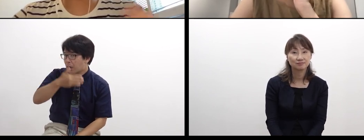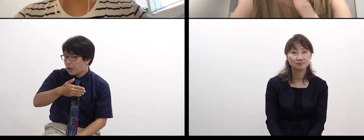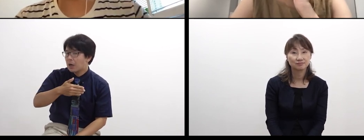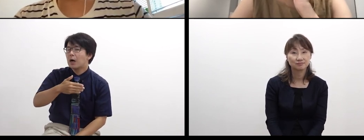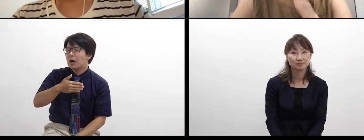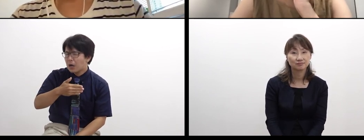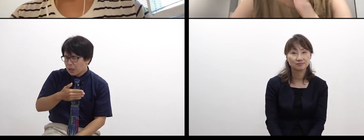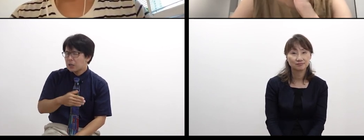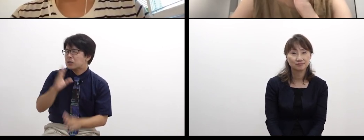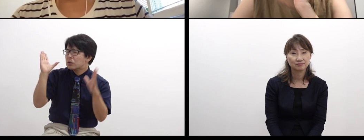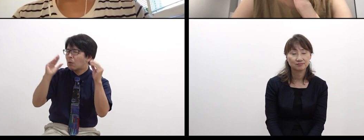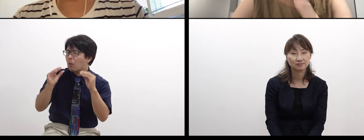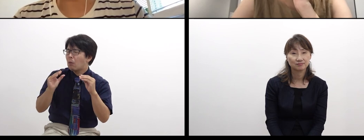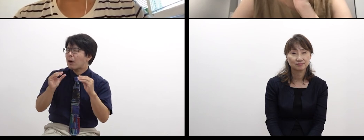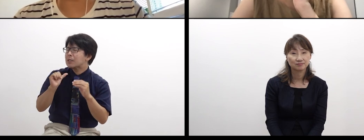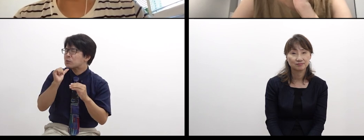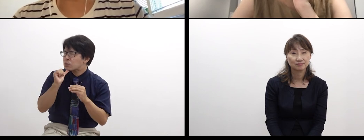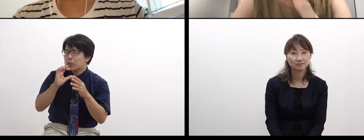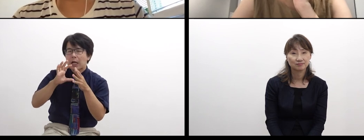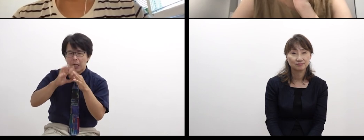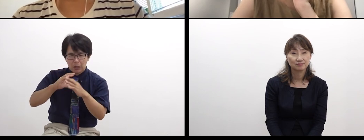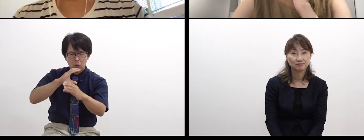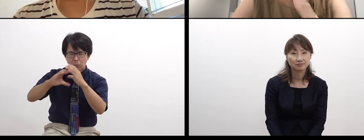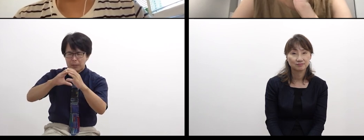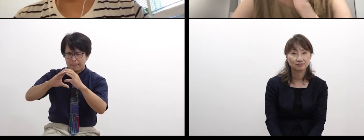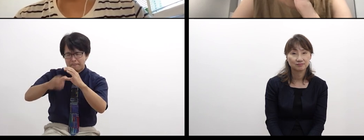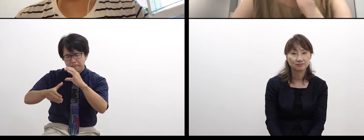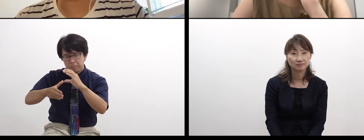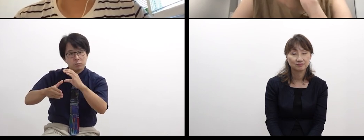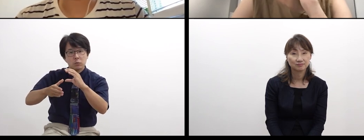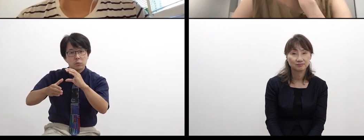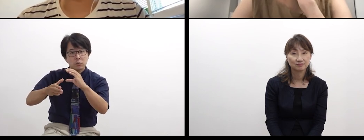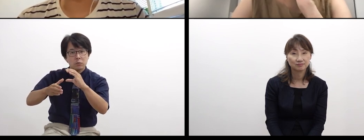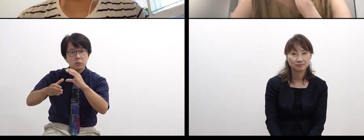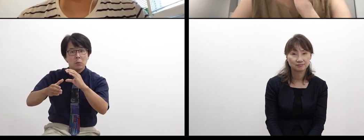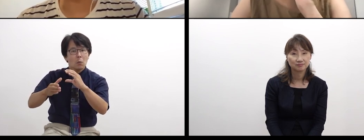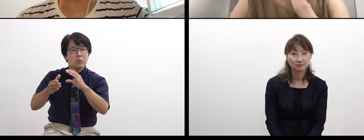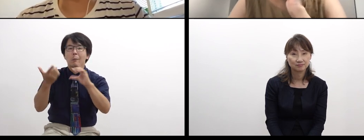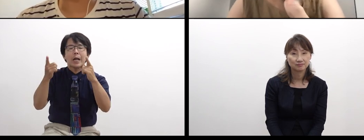the communication doesn’t happen a lot because of lack of information.